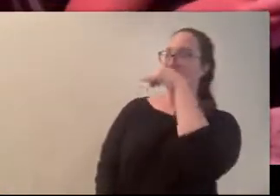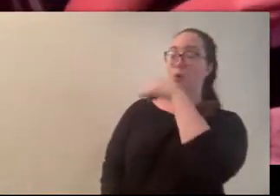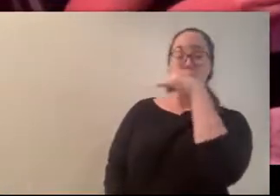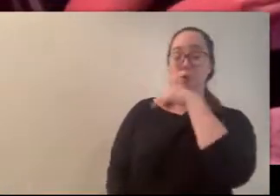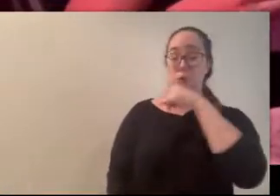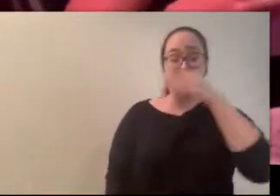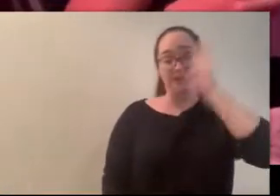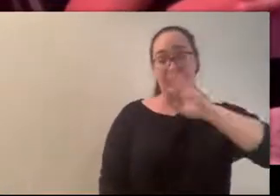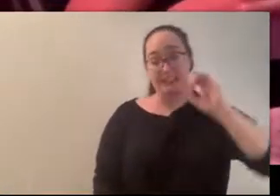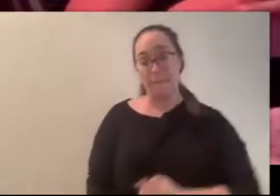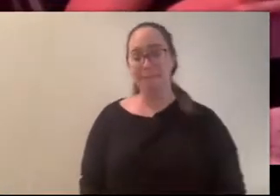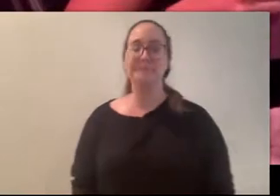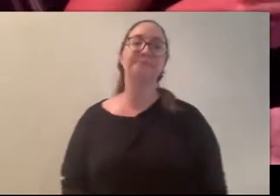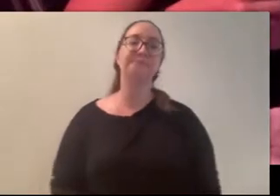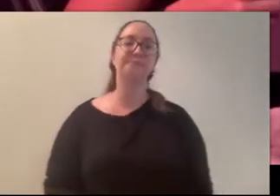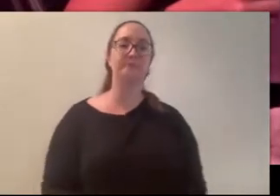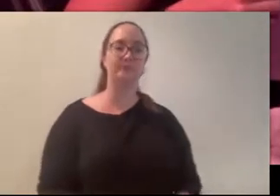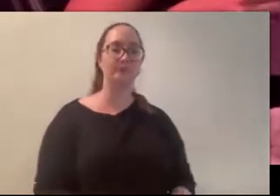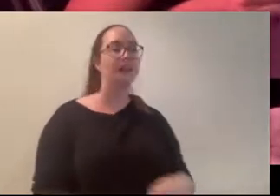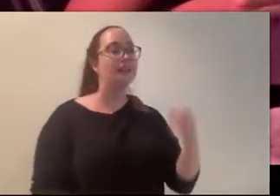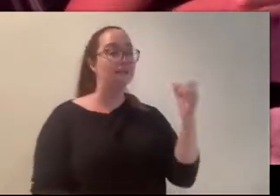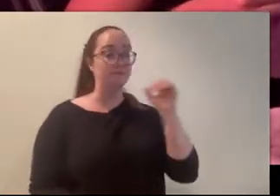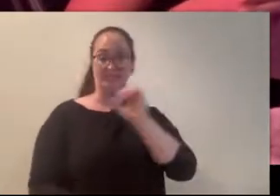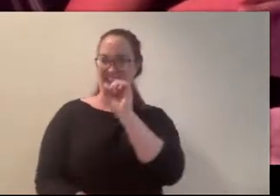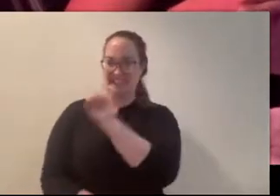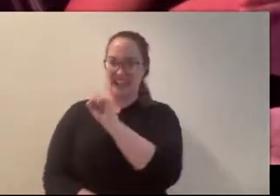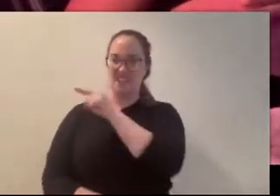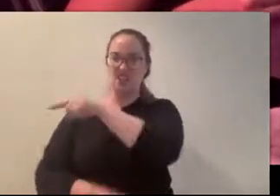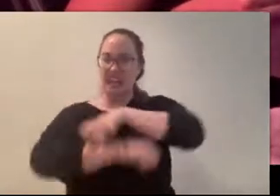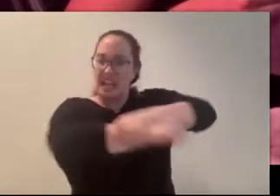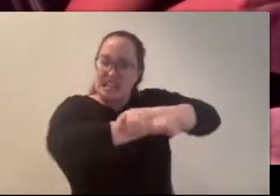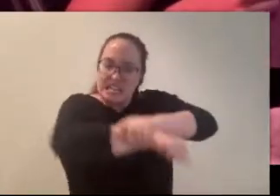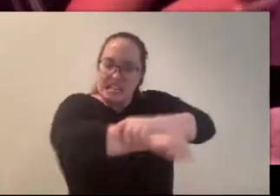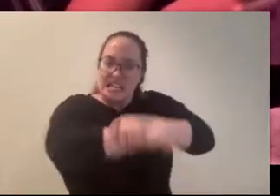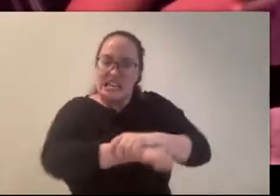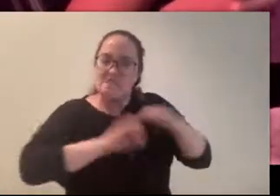Stefi was jerking on my arm and saying something to me, over and over again, but I could barely